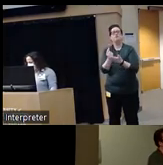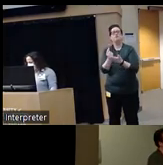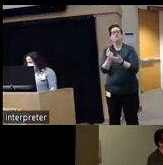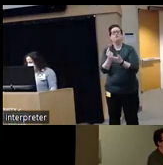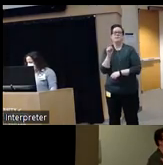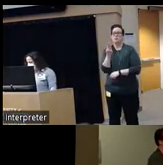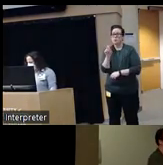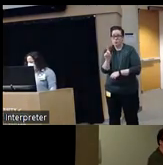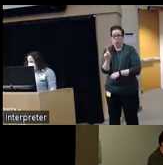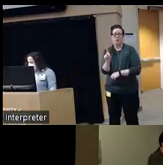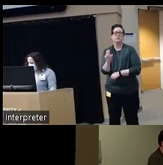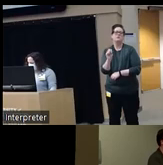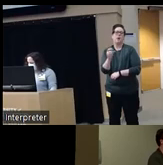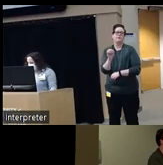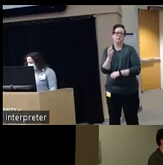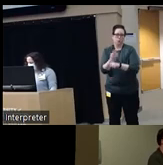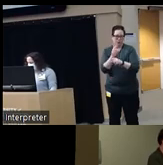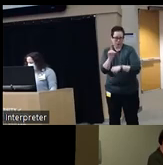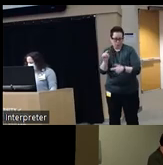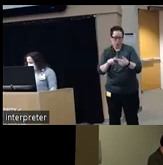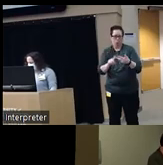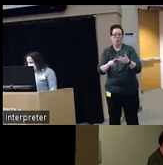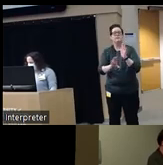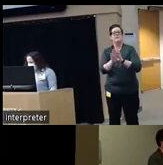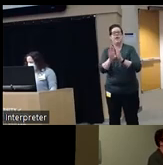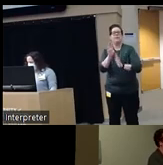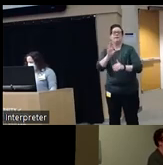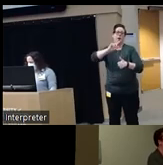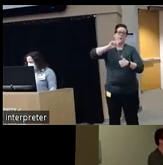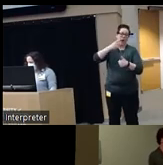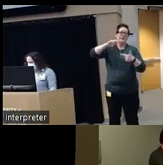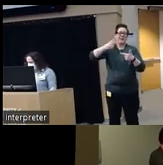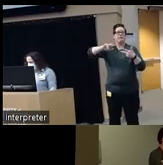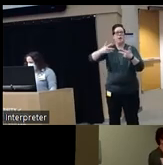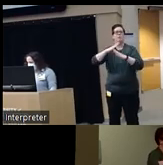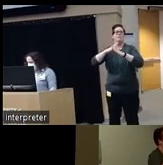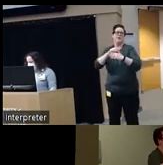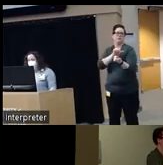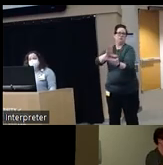disorders as well as developing primary secondary and tertiary prevention strategies for child